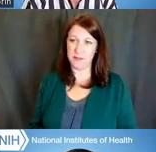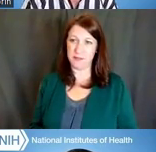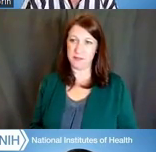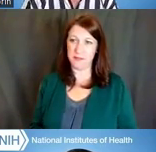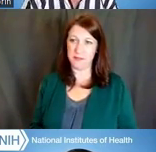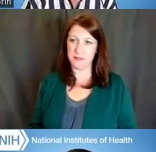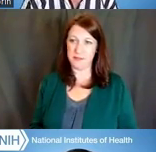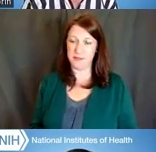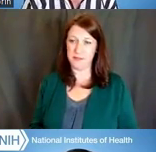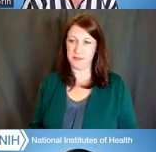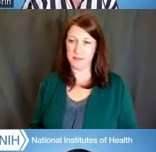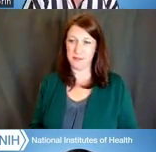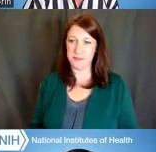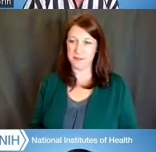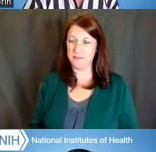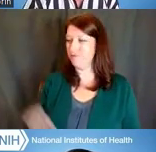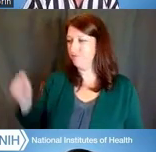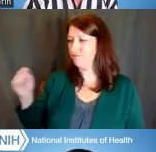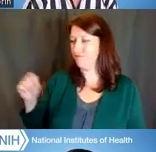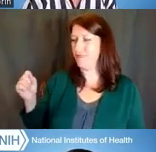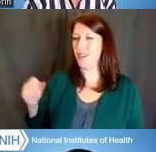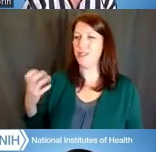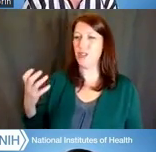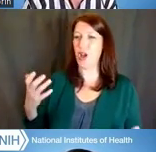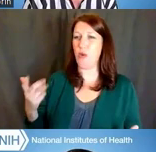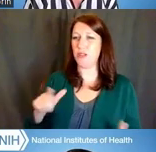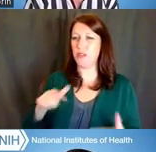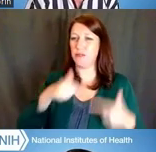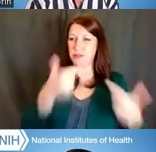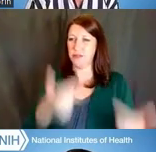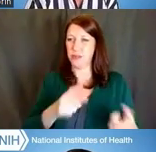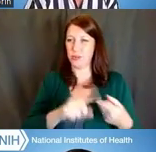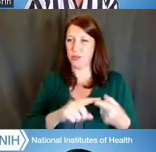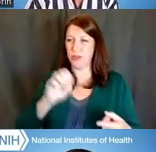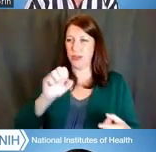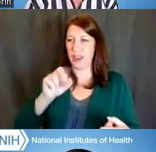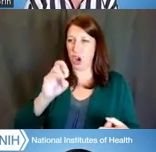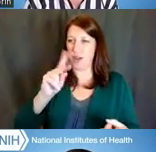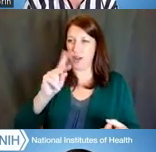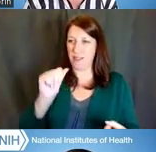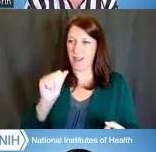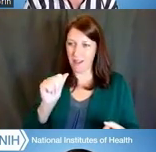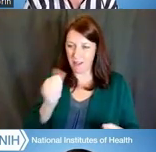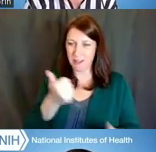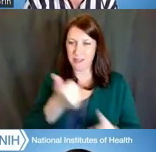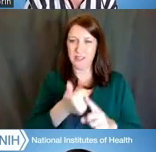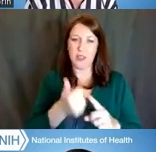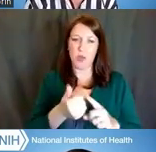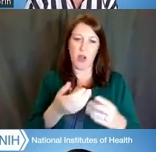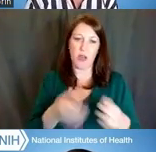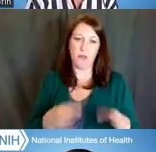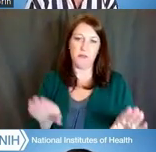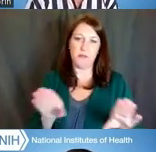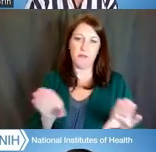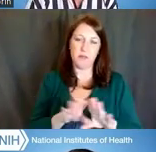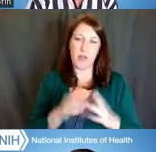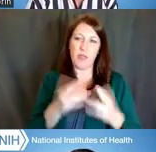Lynn Morin: So yes, so now I want to turn it back over to Ericka Boone, who will close us out with the resources section.